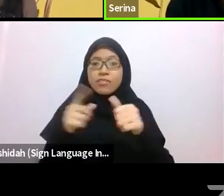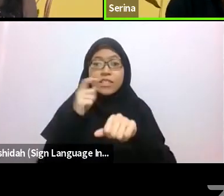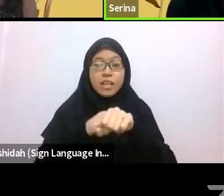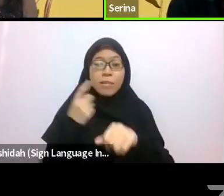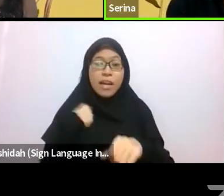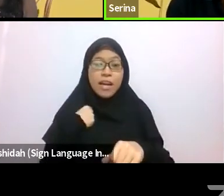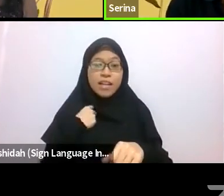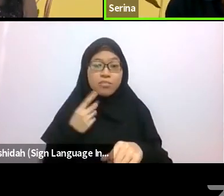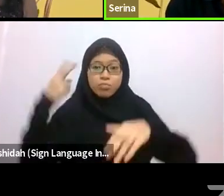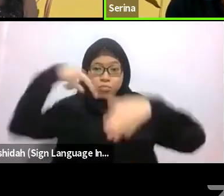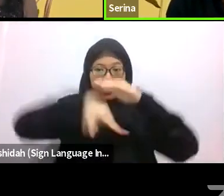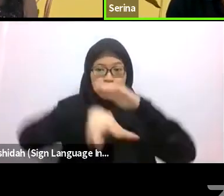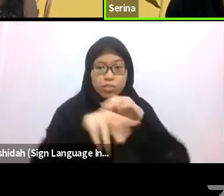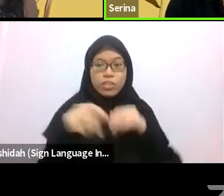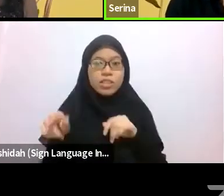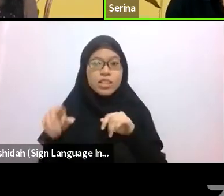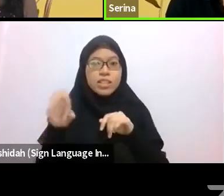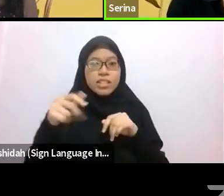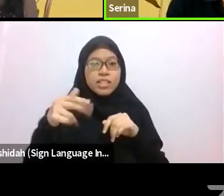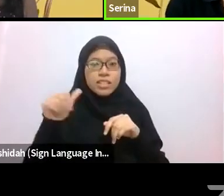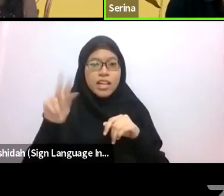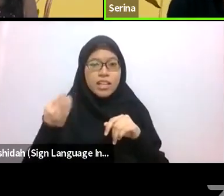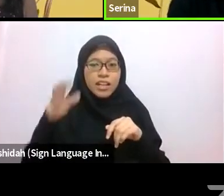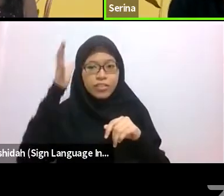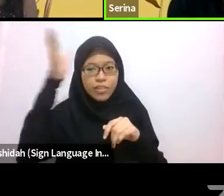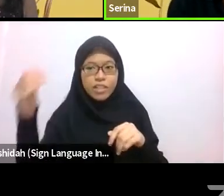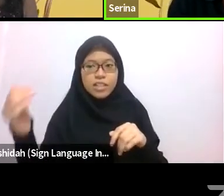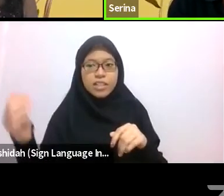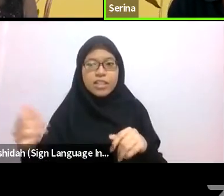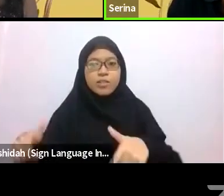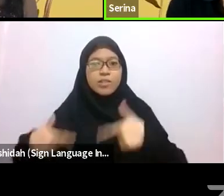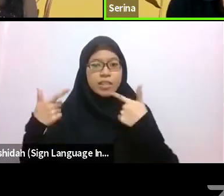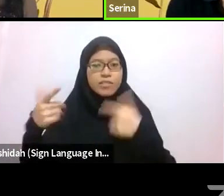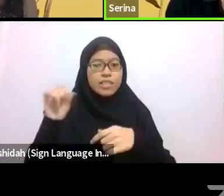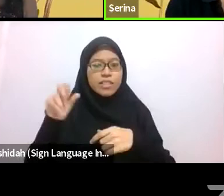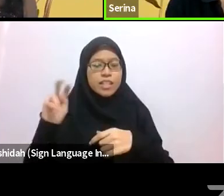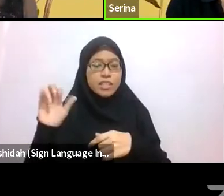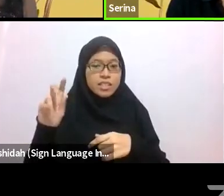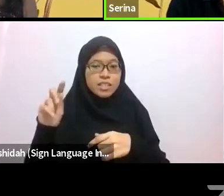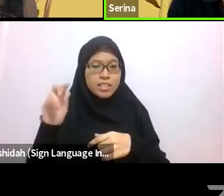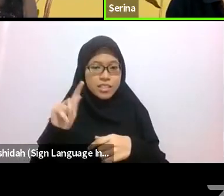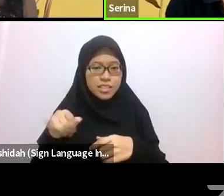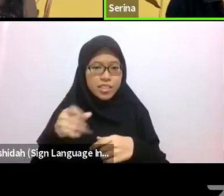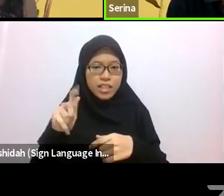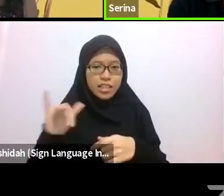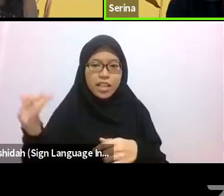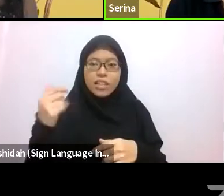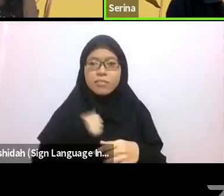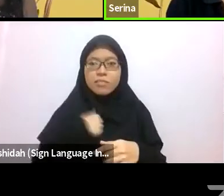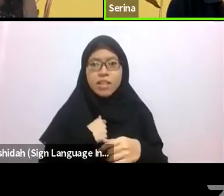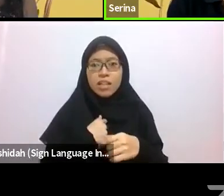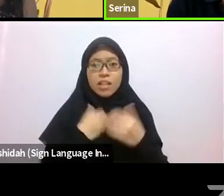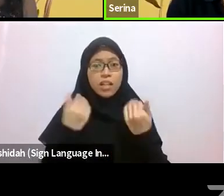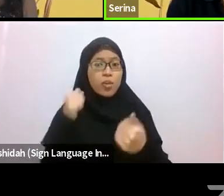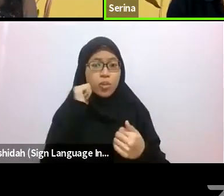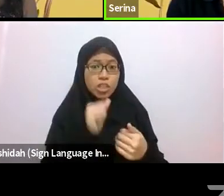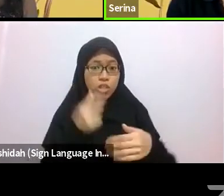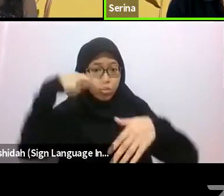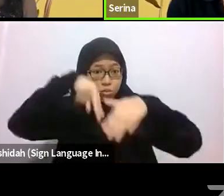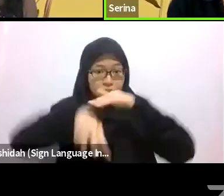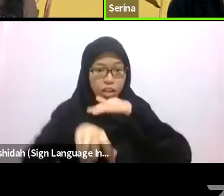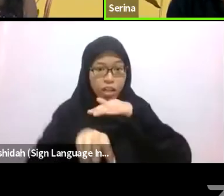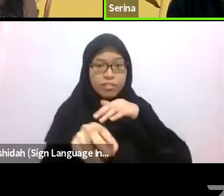They are also actively looking out for bycatch species that we may not have seen before, and reporting on every change in the weather, water and winds.